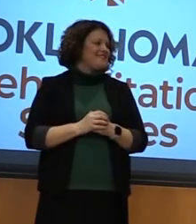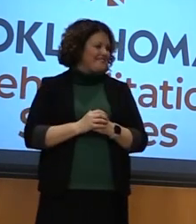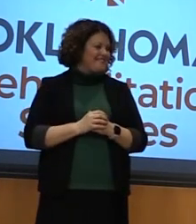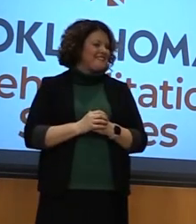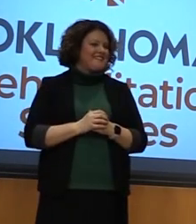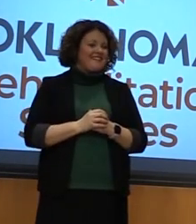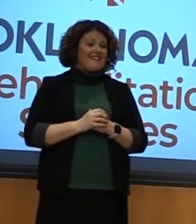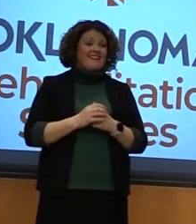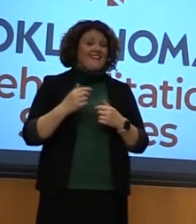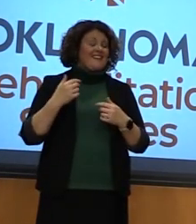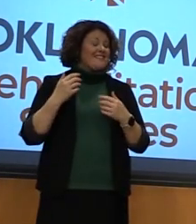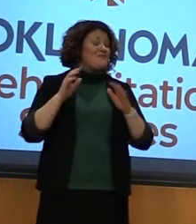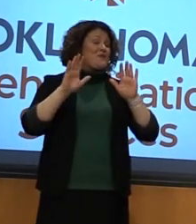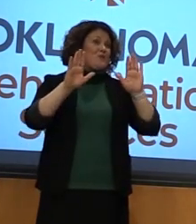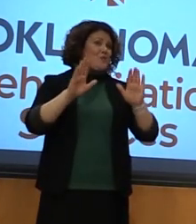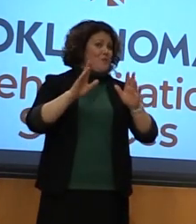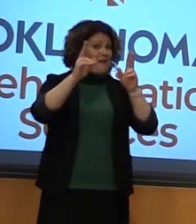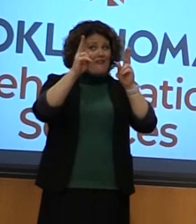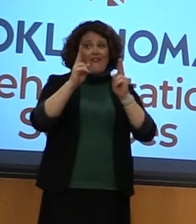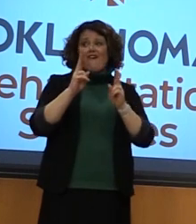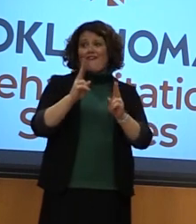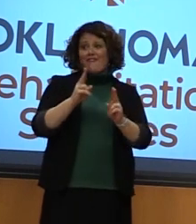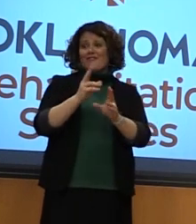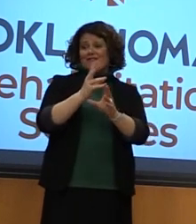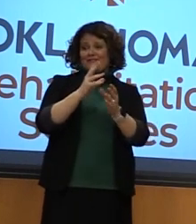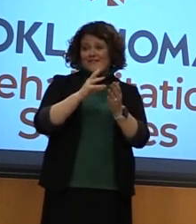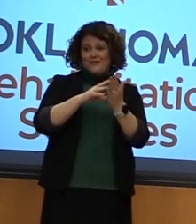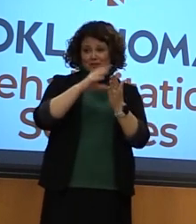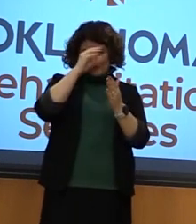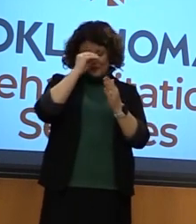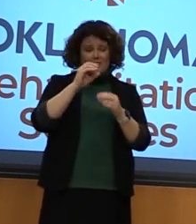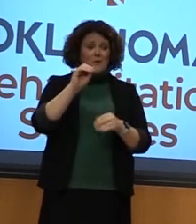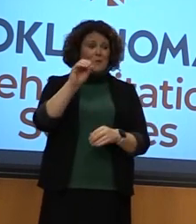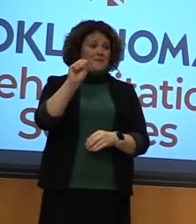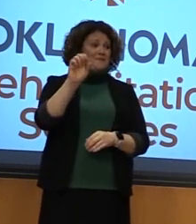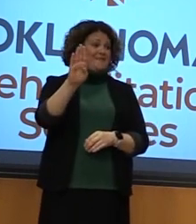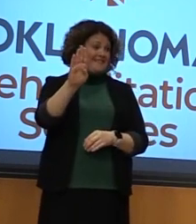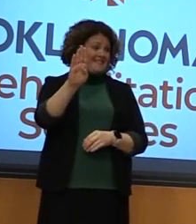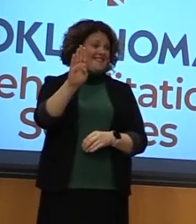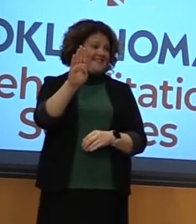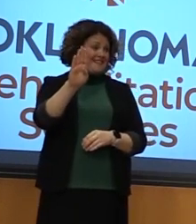a great honor to get my education from the Oklahoma School for the Blind and to be able